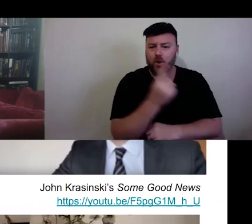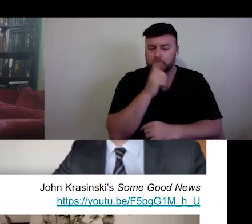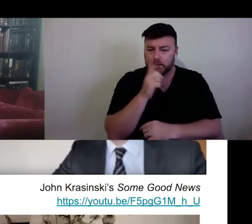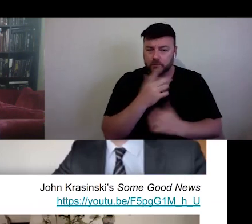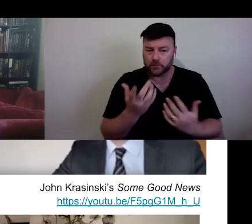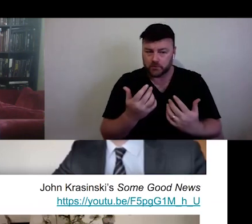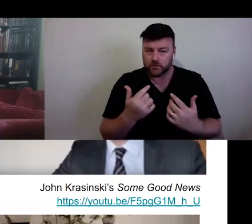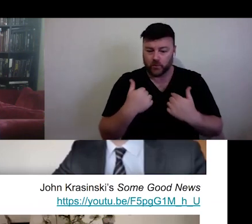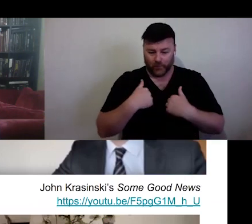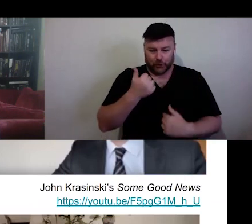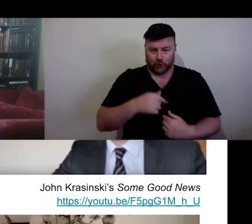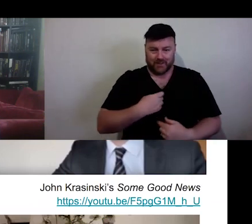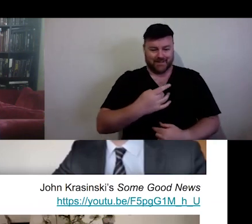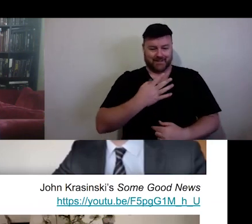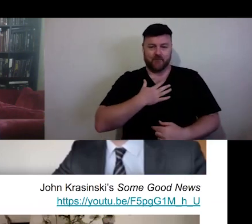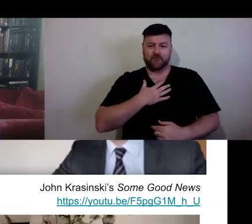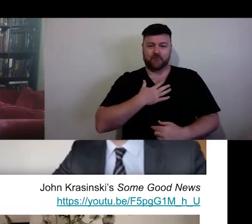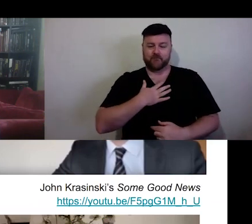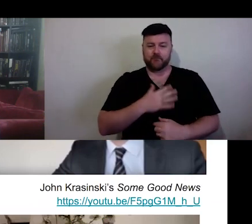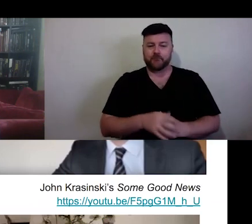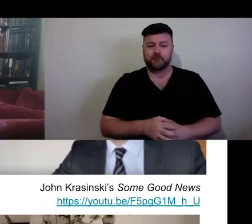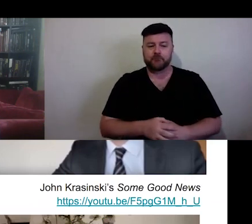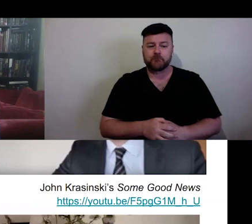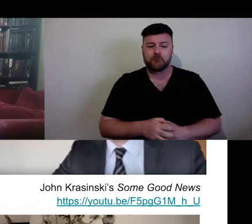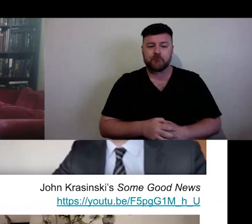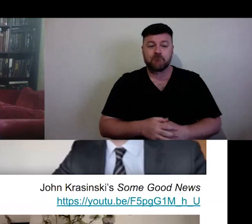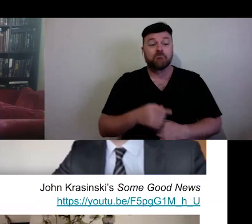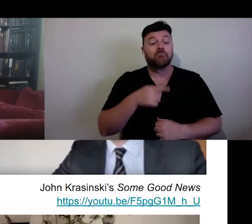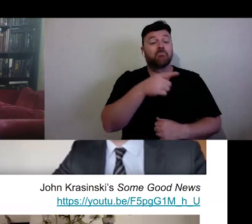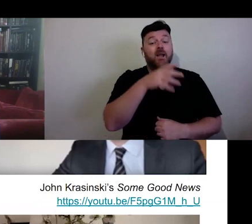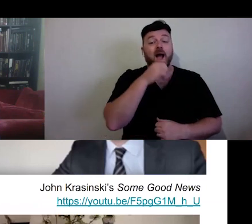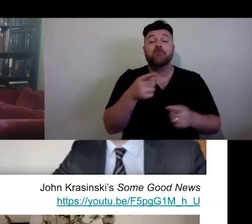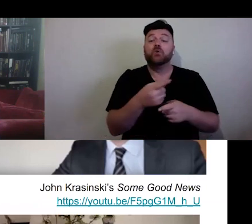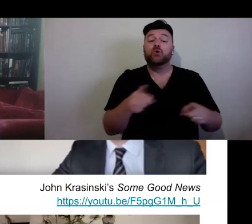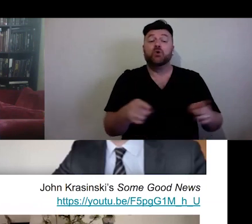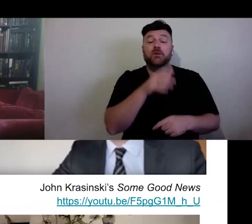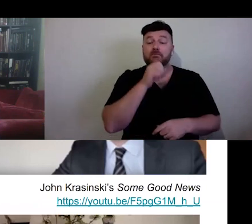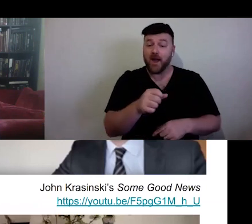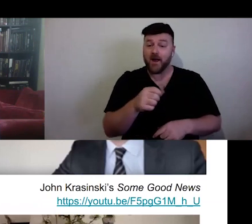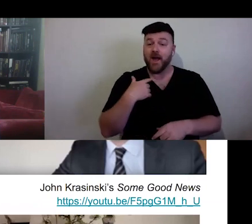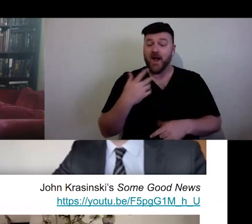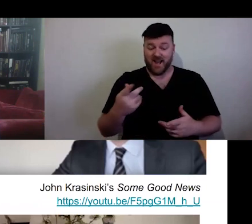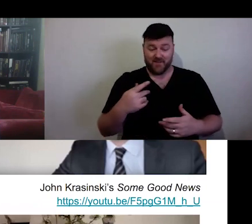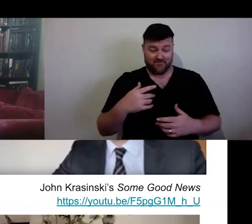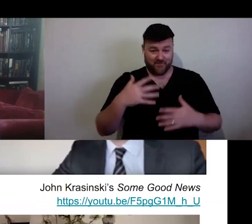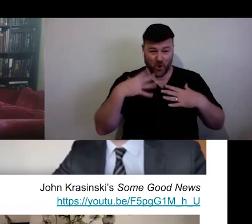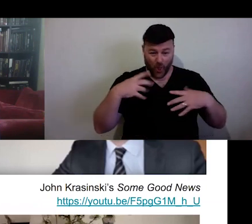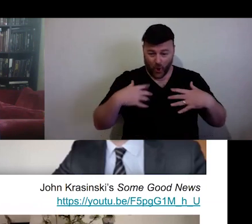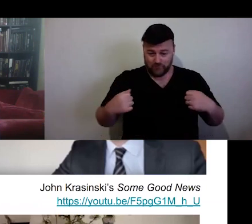of musician Rufus Wainwright in a dressing-gown at his piano playing